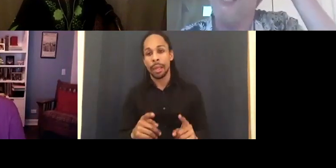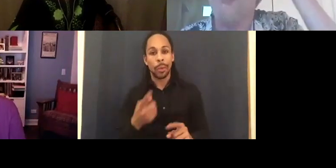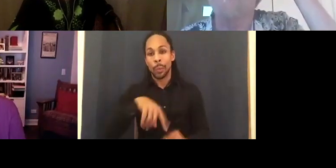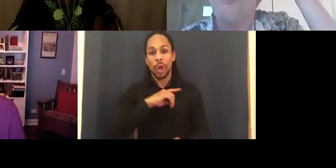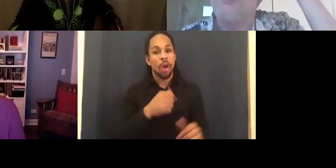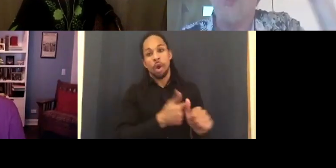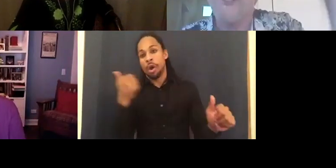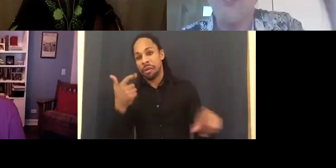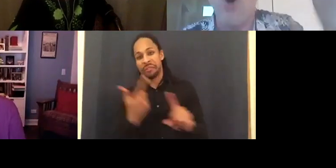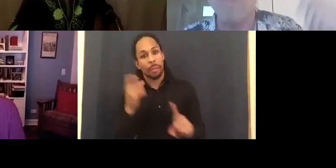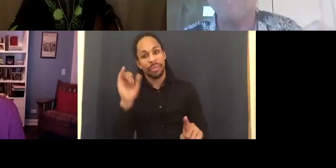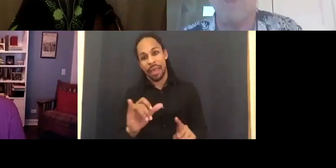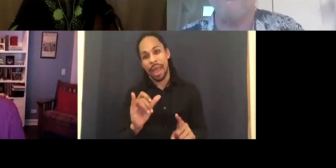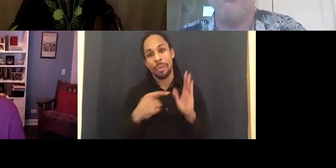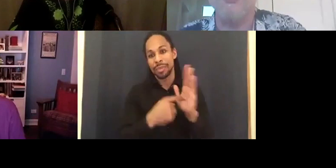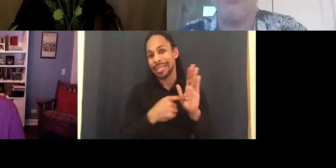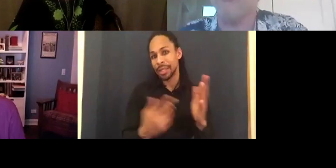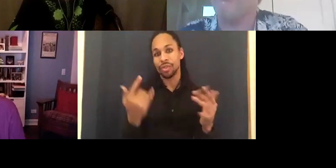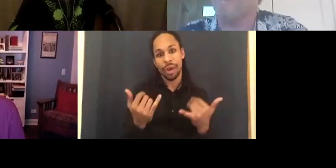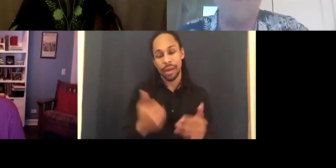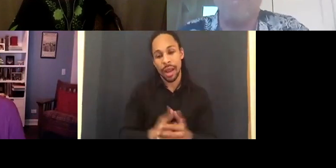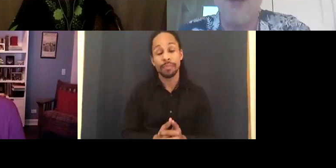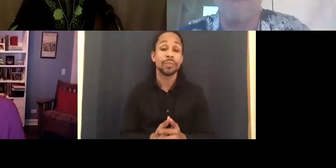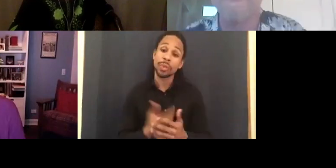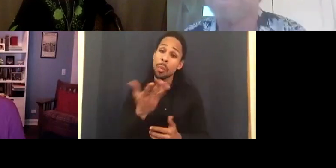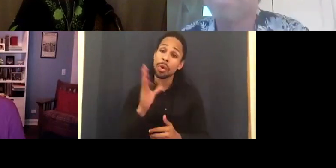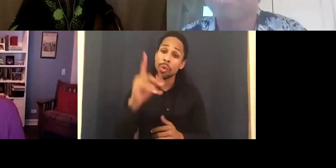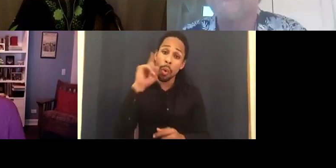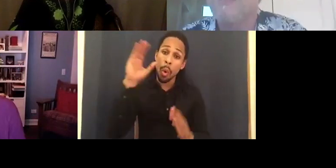What are the hopes for the trajectory of the film.